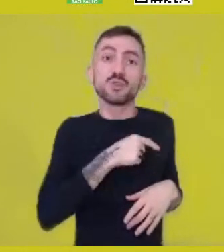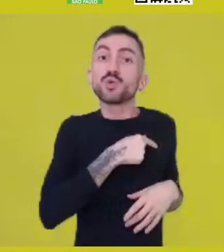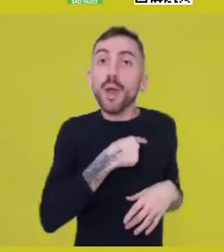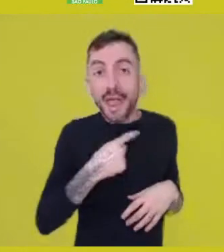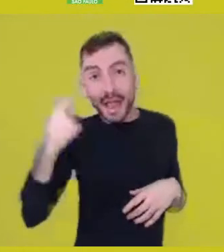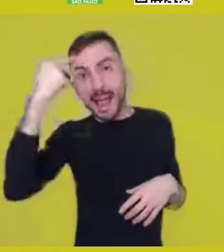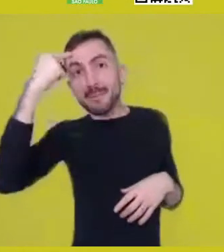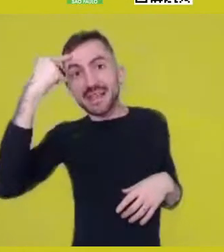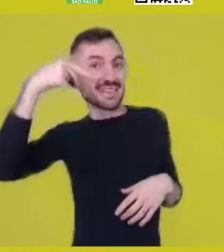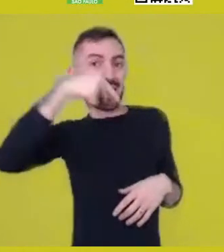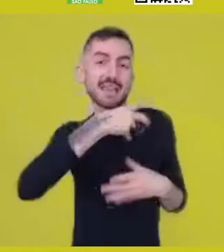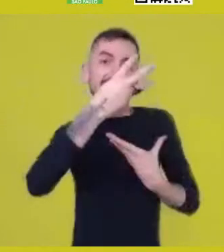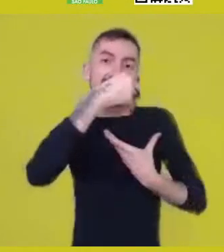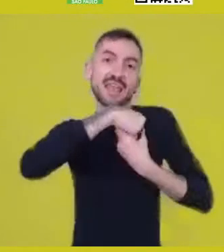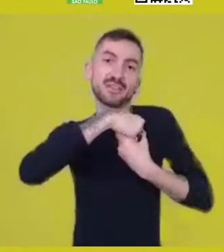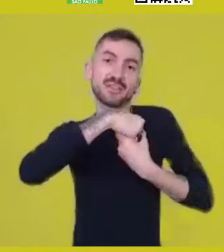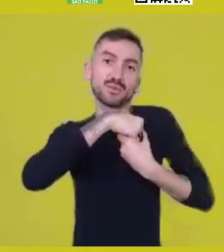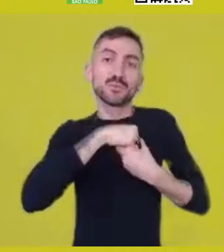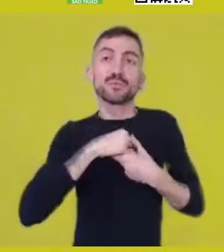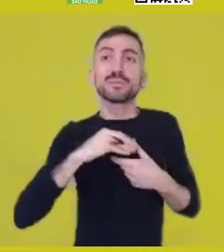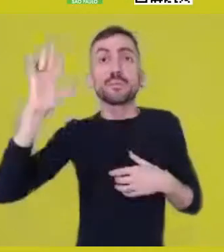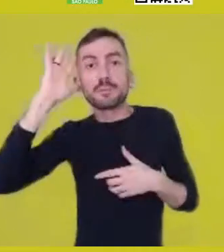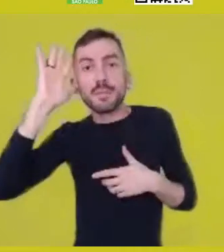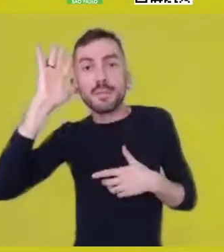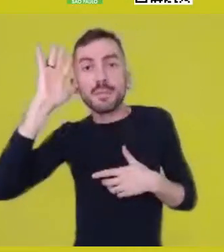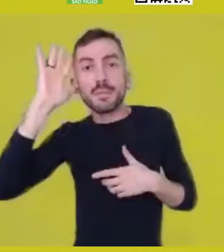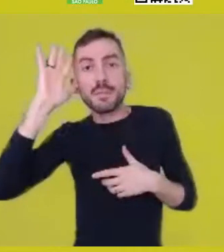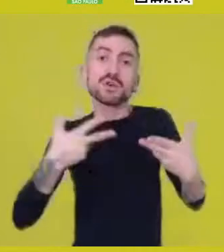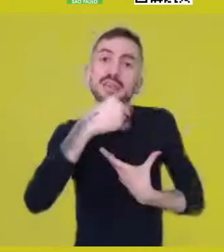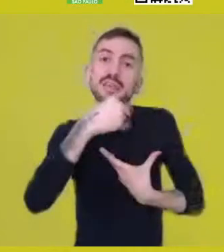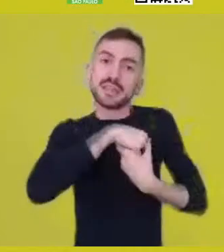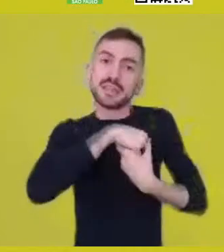That’s what Prof. Renato Nogueira presents us